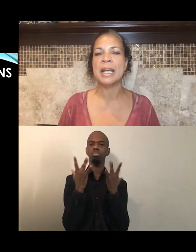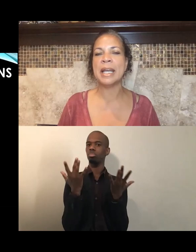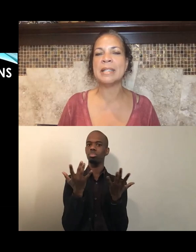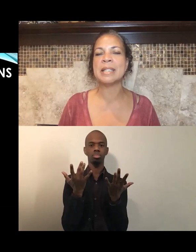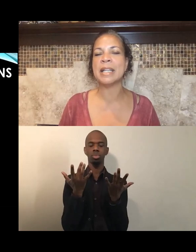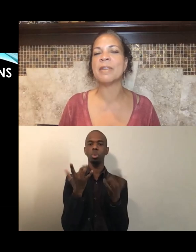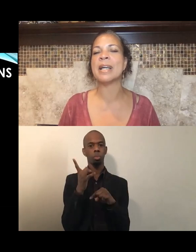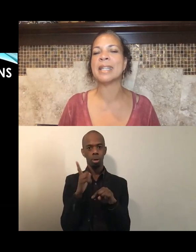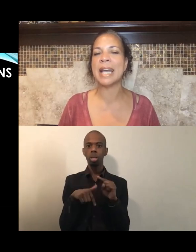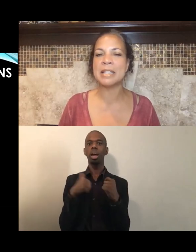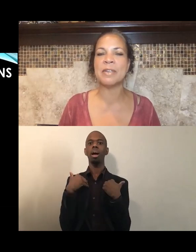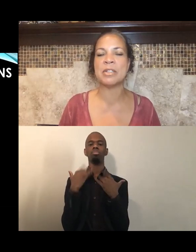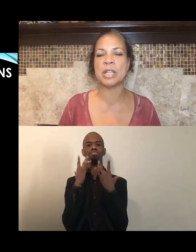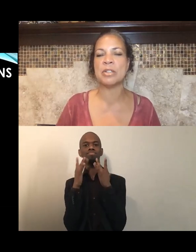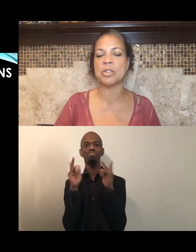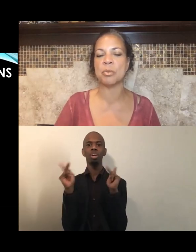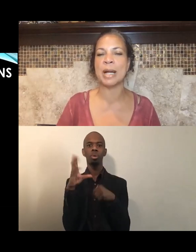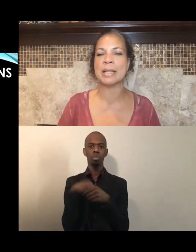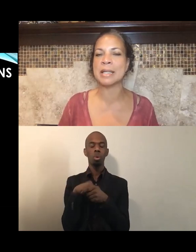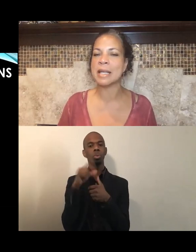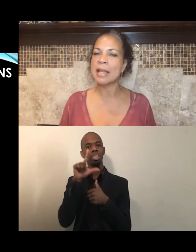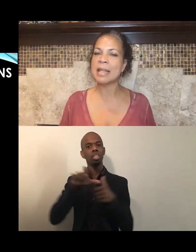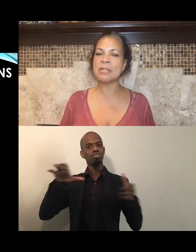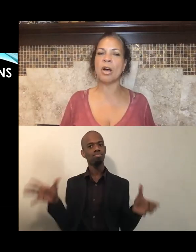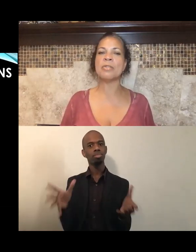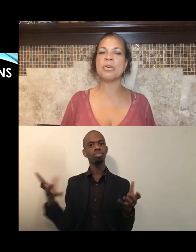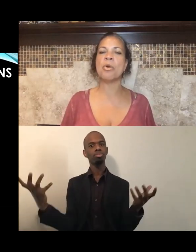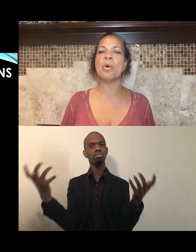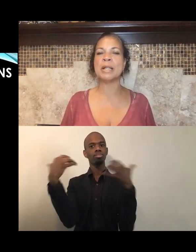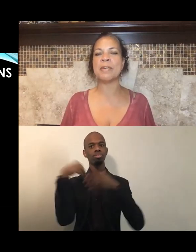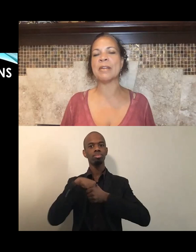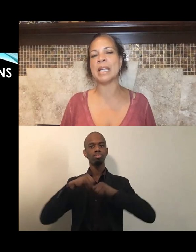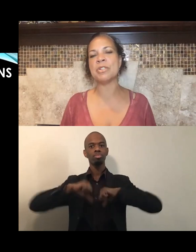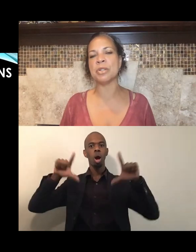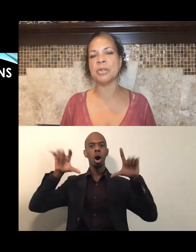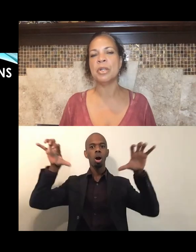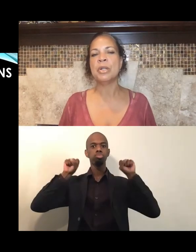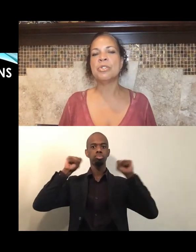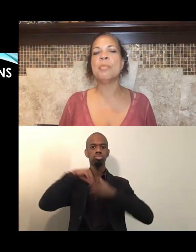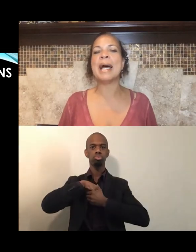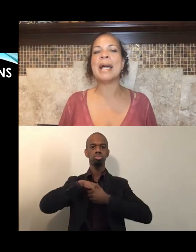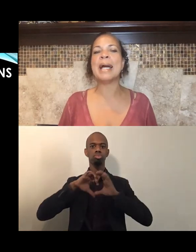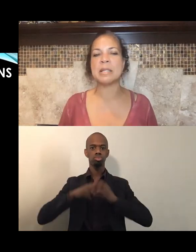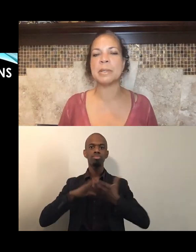It's kind of a collective educational process. That's also core and foundational to my discipline.